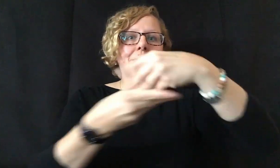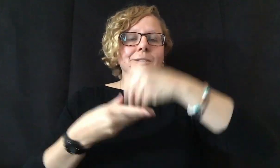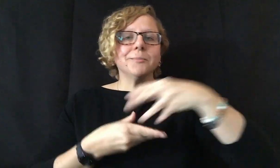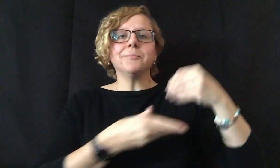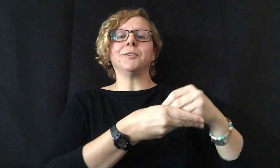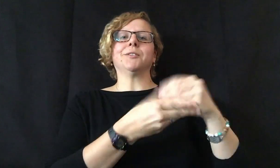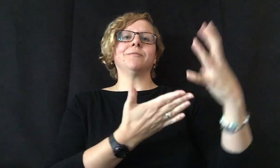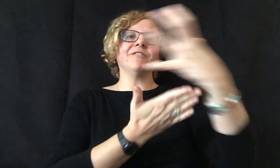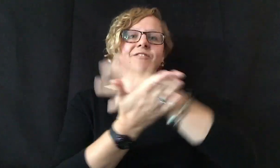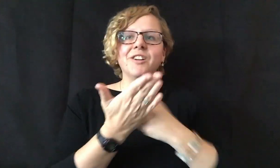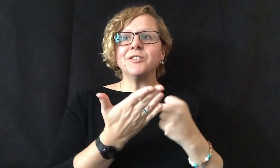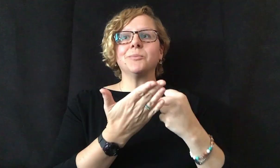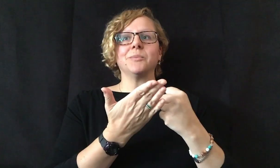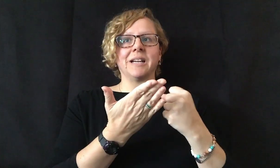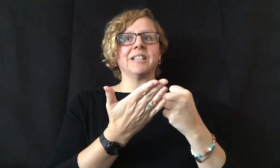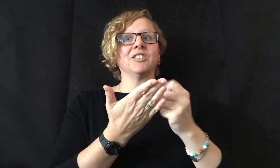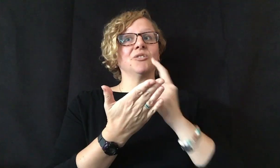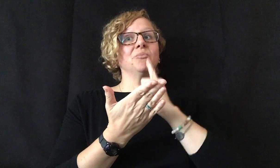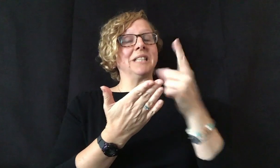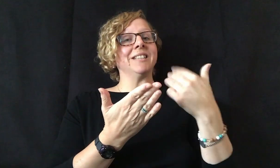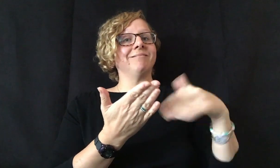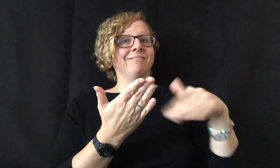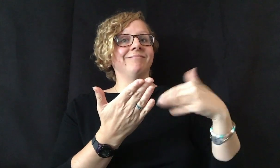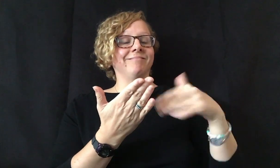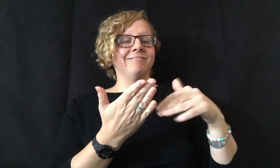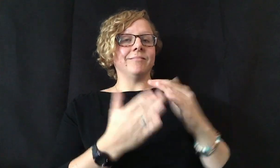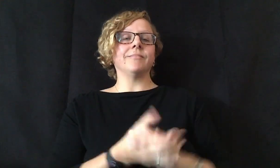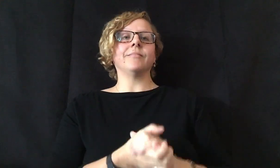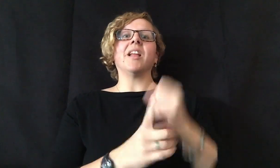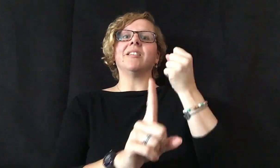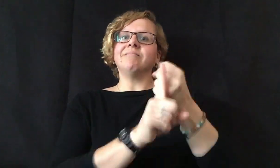Deaf to enhance our visibility and boost local participation and fundraising efforts.